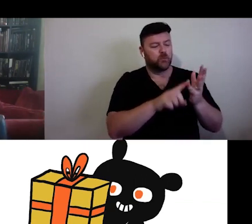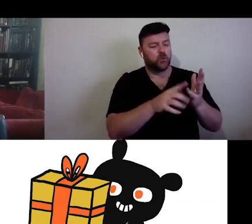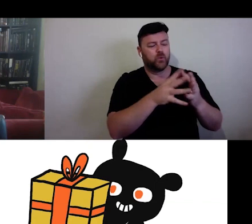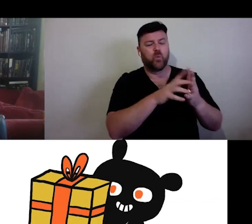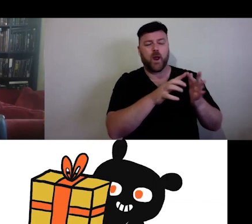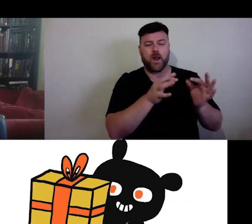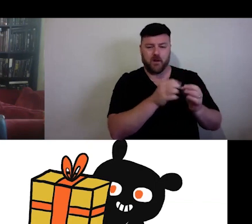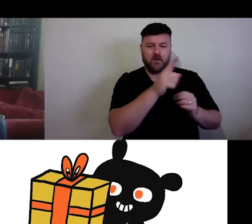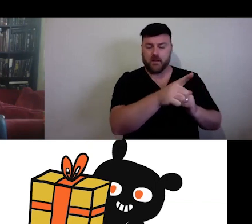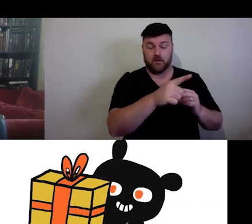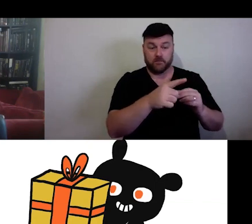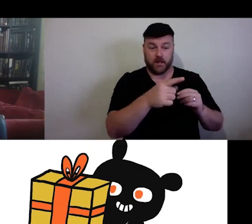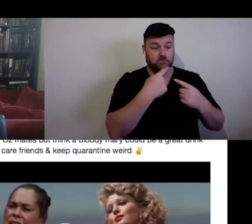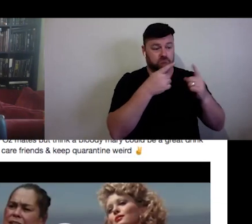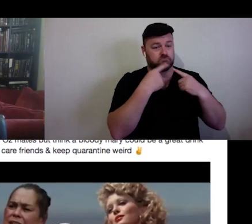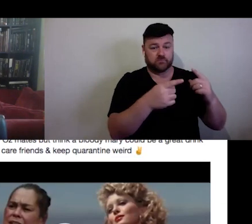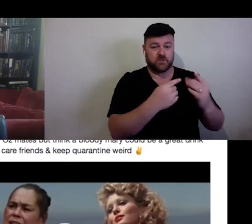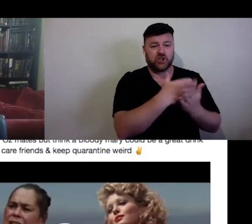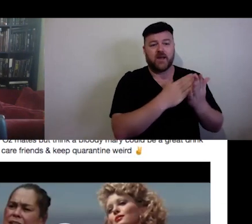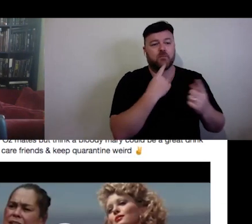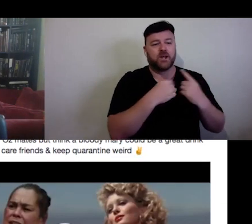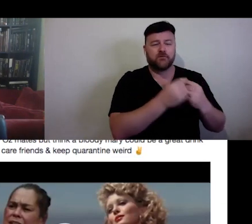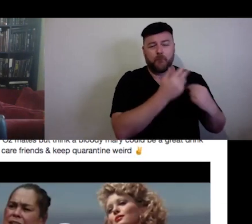Whoops. Two examples here. The